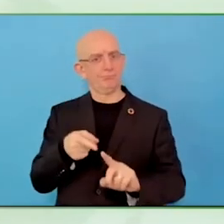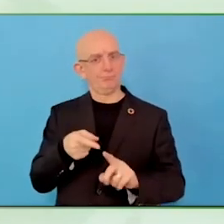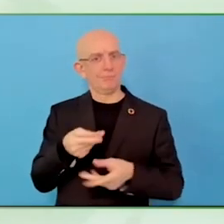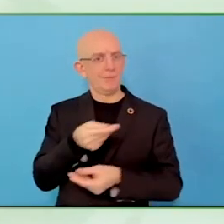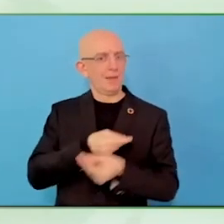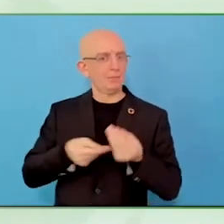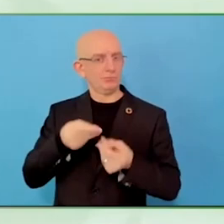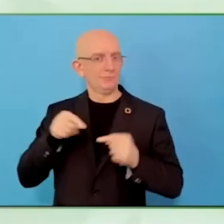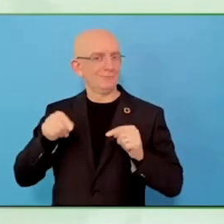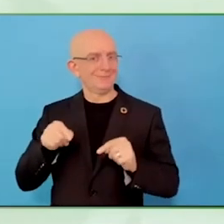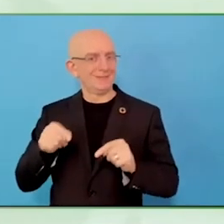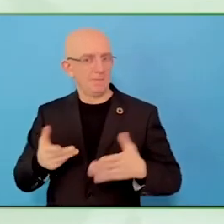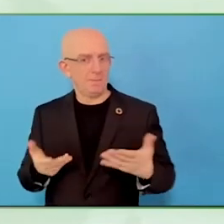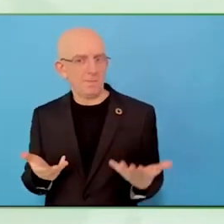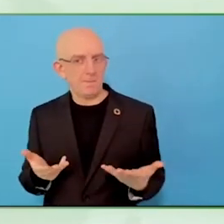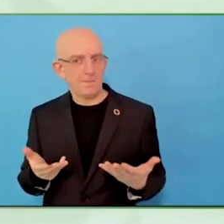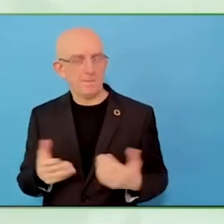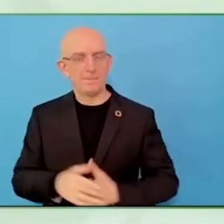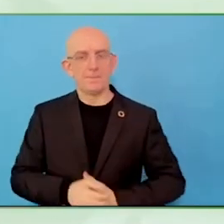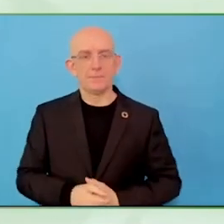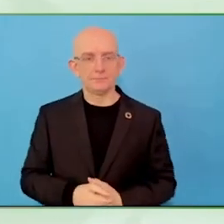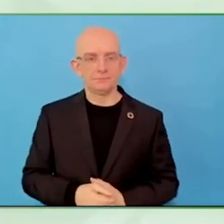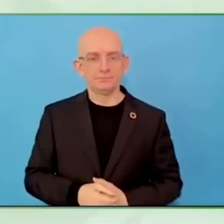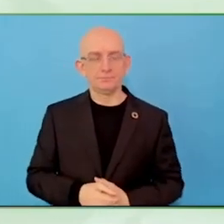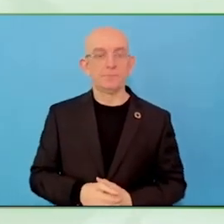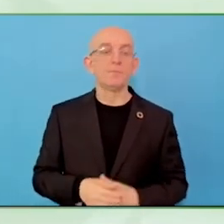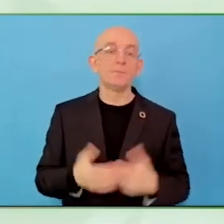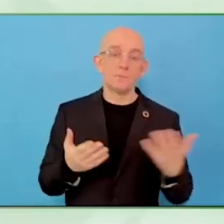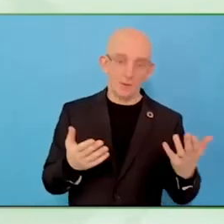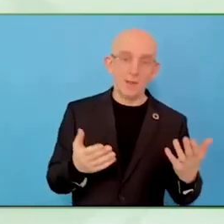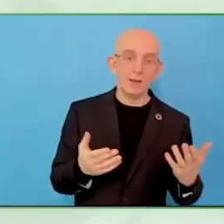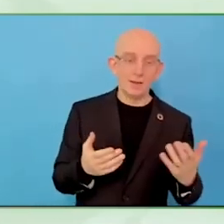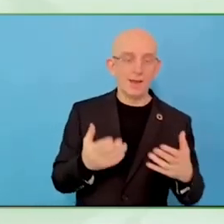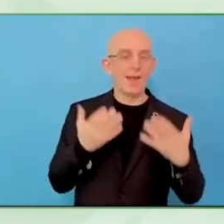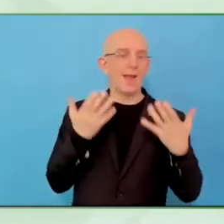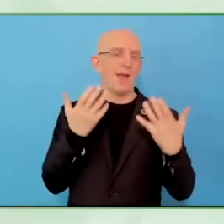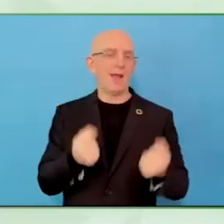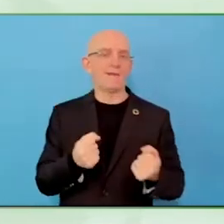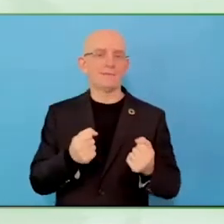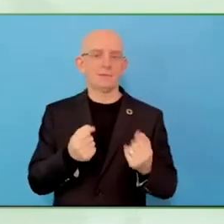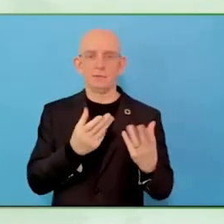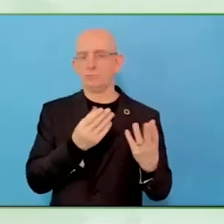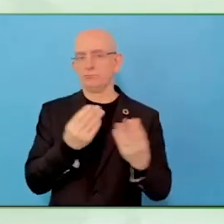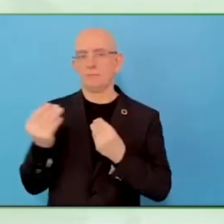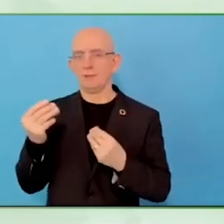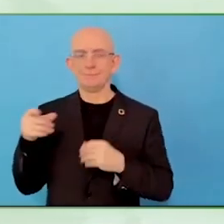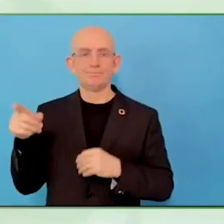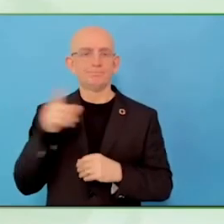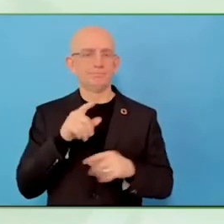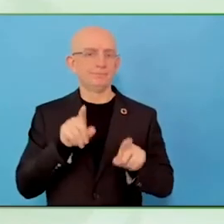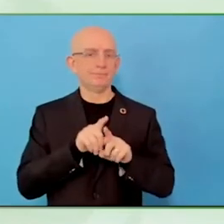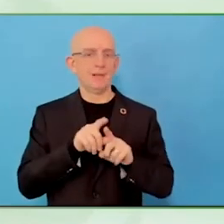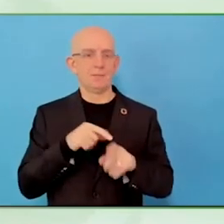An entrepreneur to have a business and sustain it, it ups his